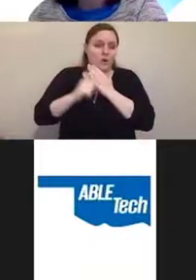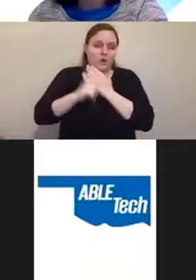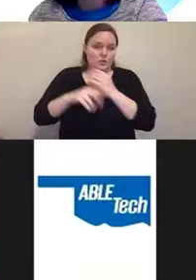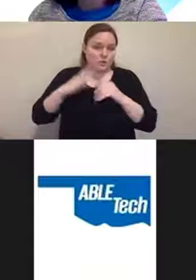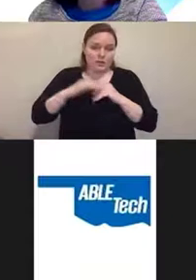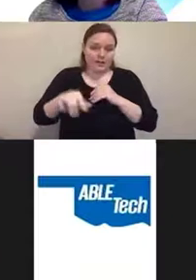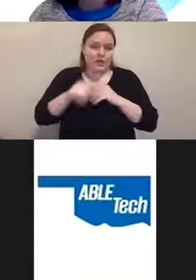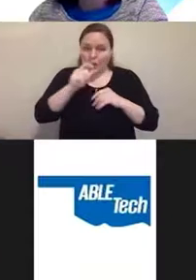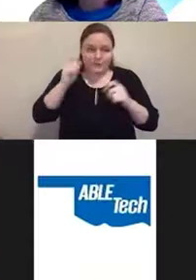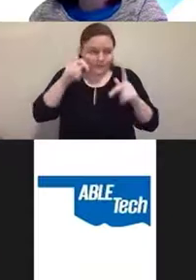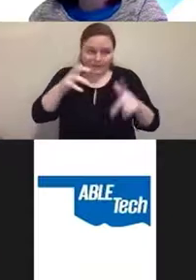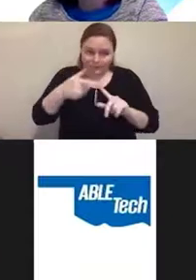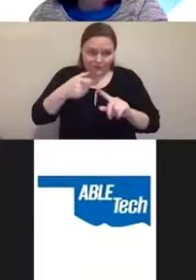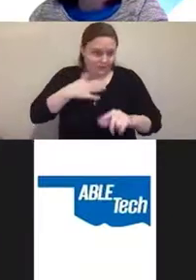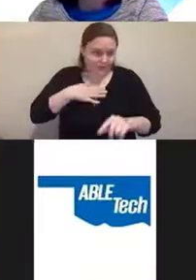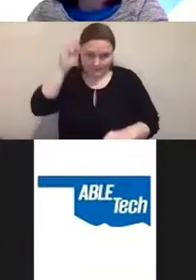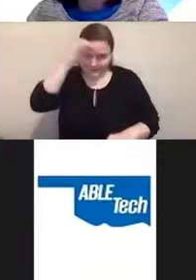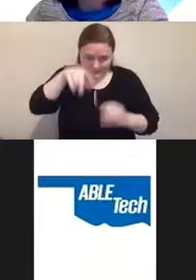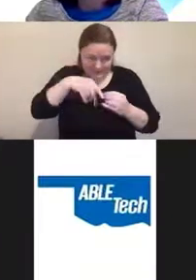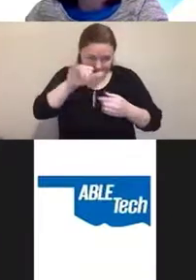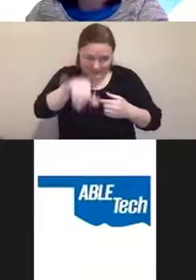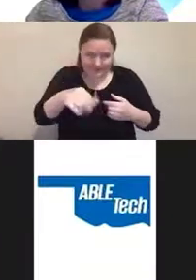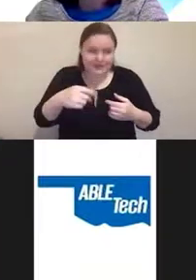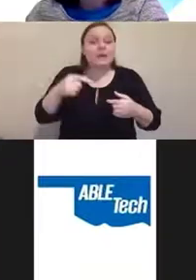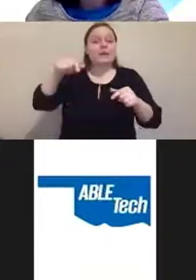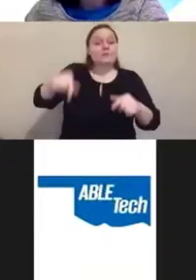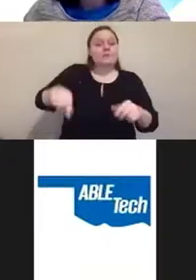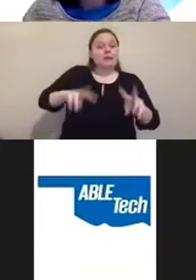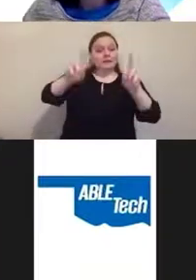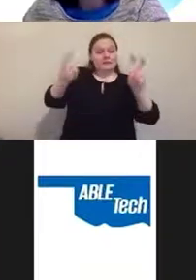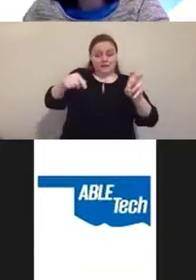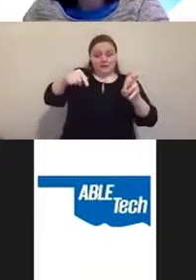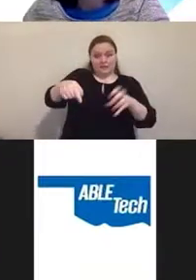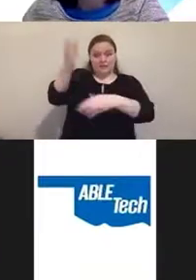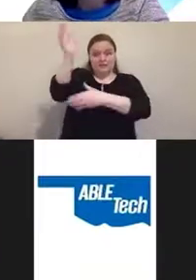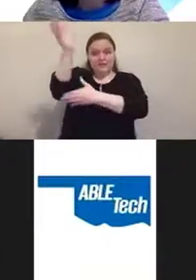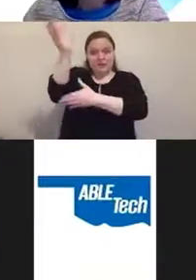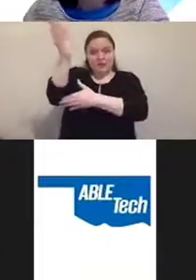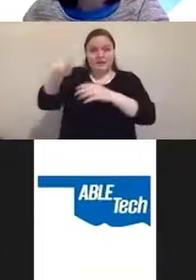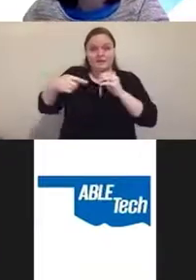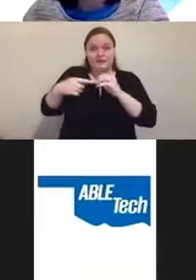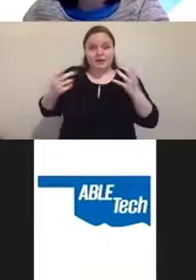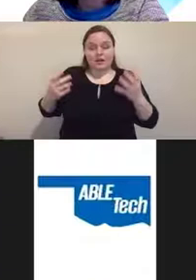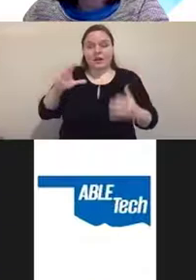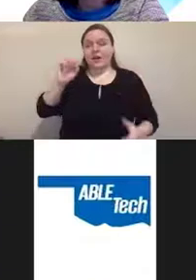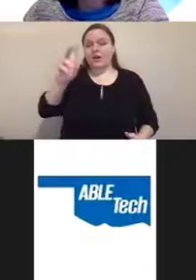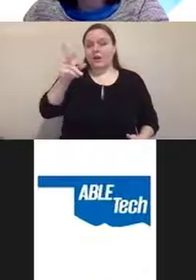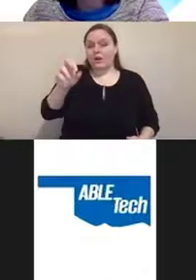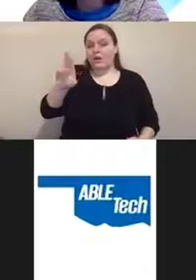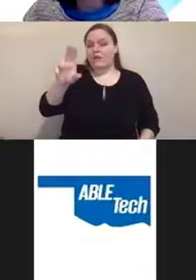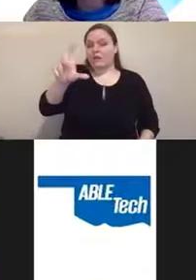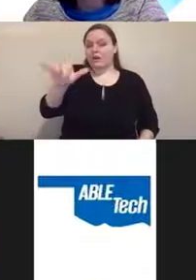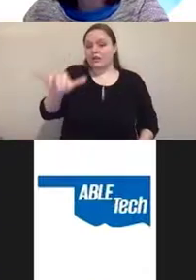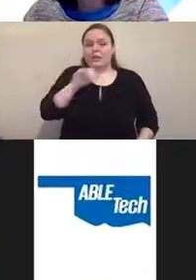If you've read any of them and the title of this talk is Overlays are not the solution to your accessibility problems.